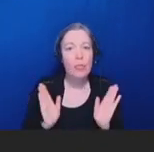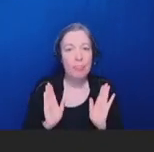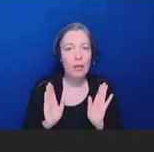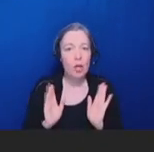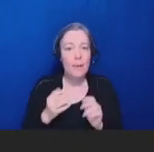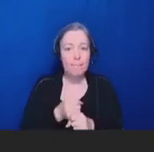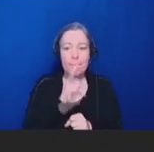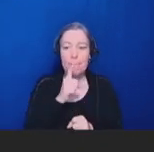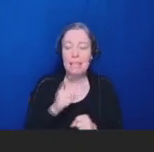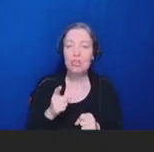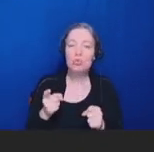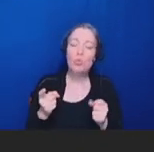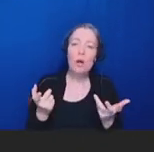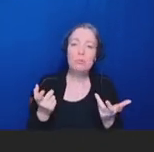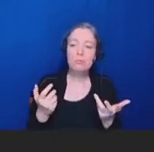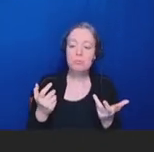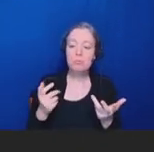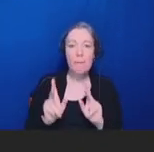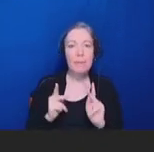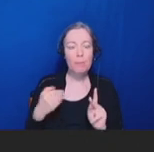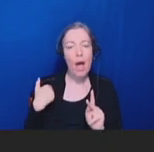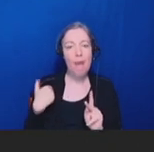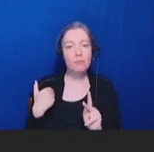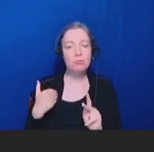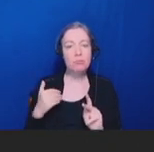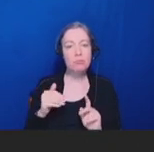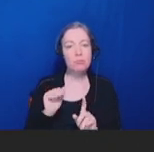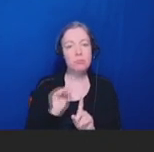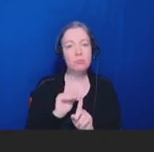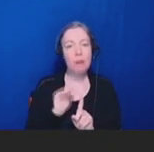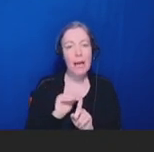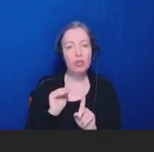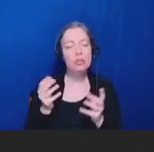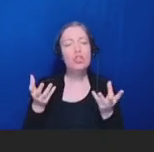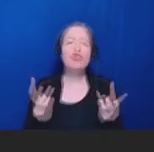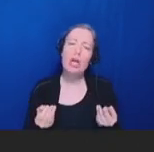reminders to basically -- that they're due for something that's recommended.